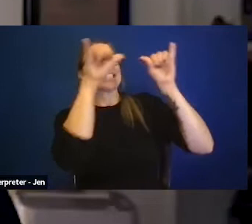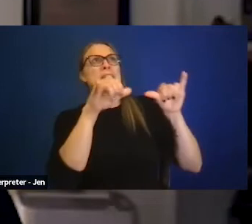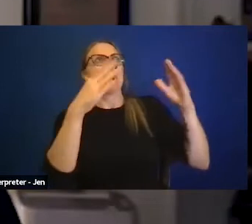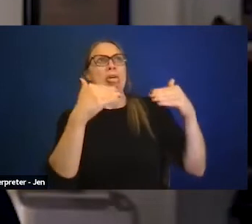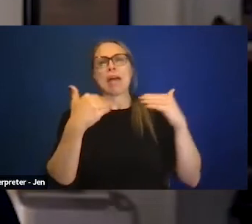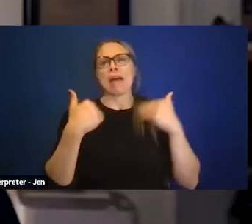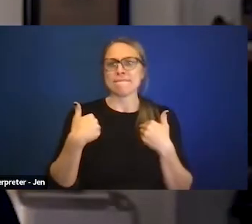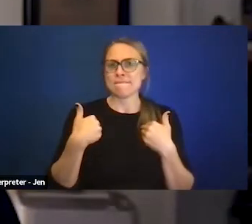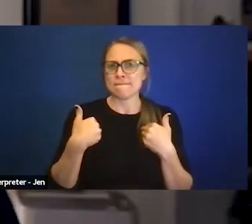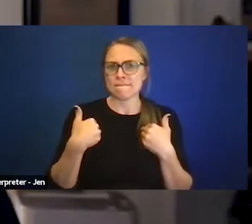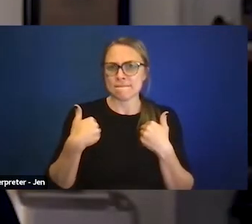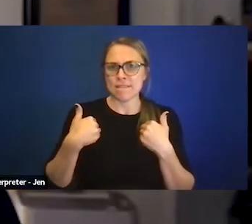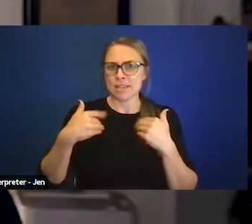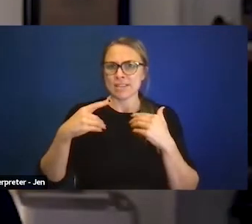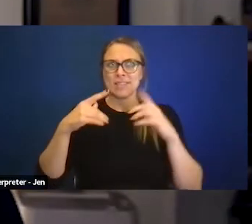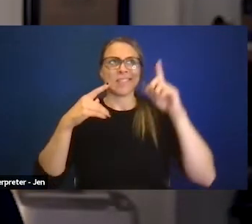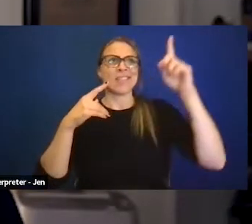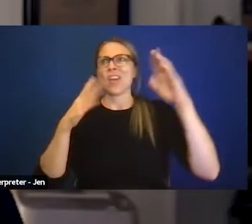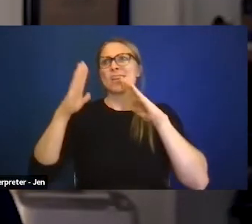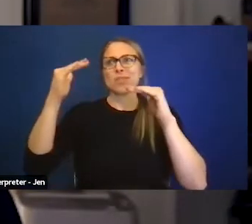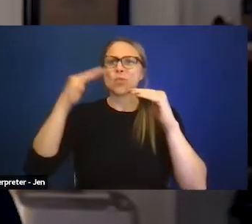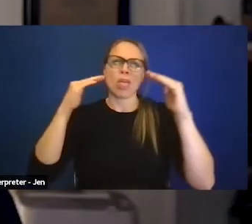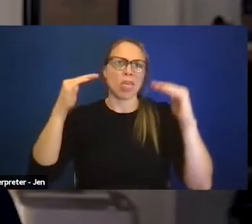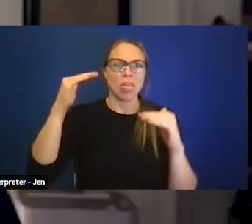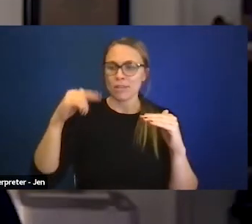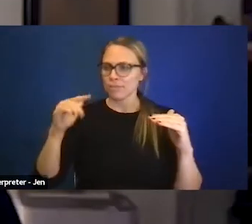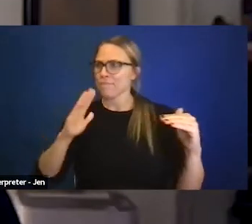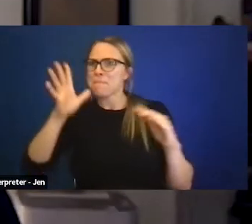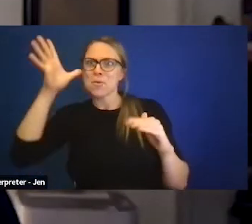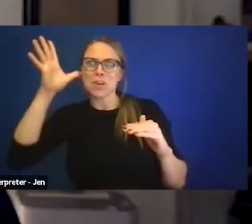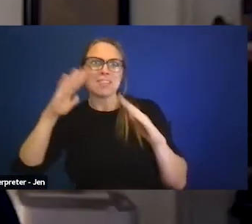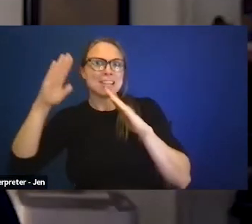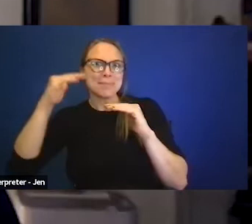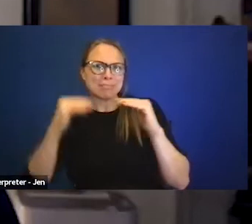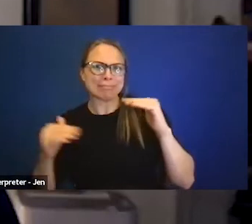for us and so many others. And I think that really was very important